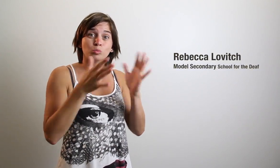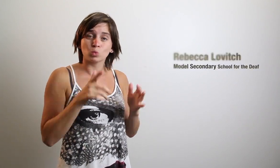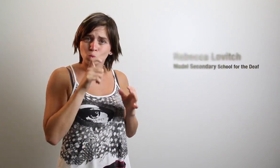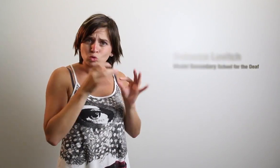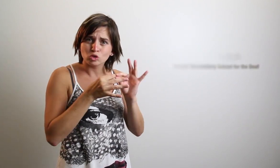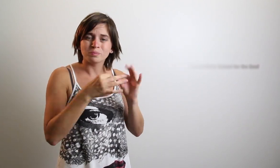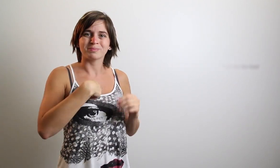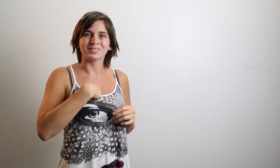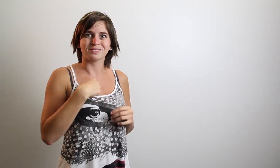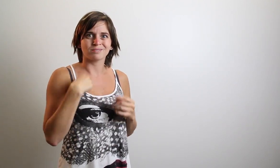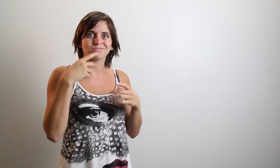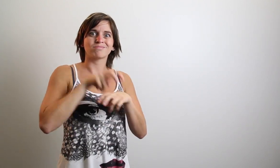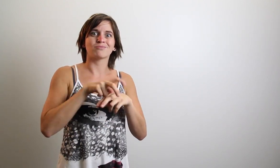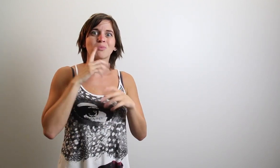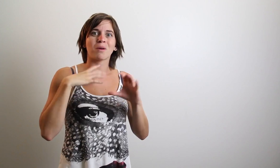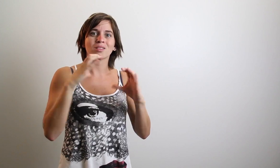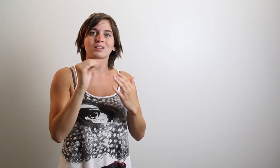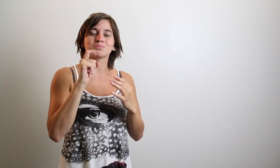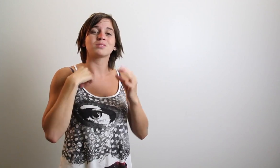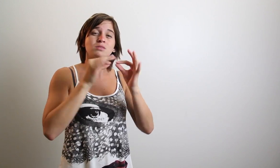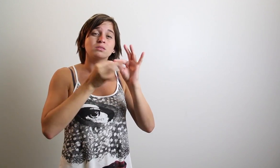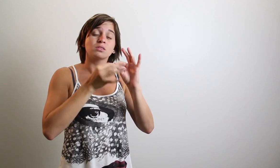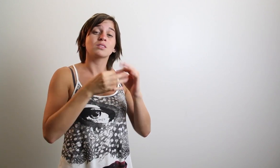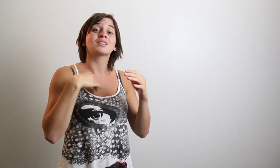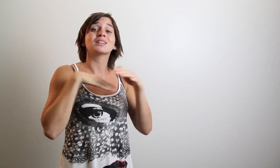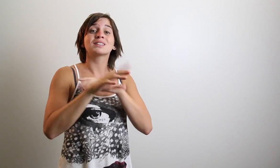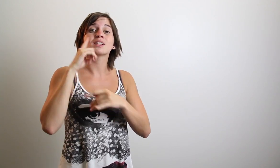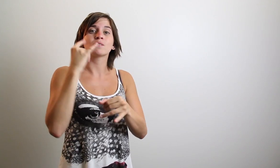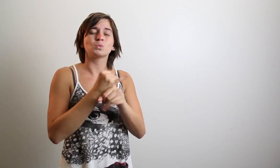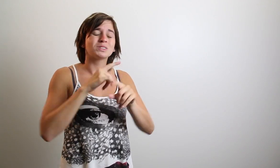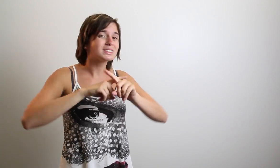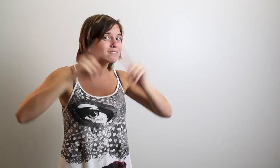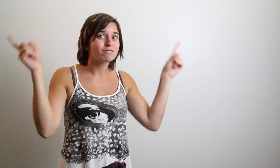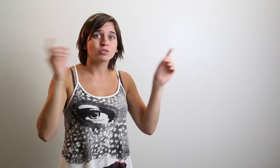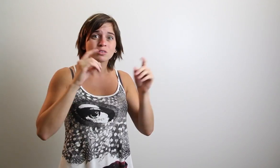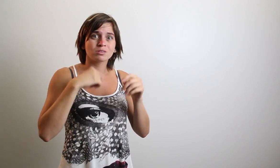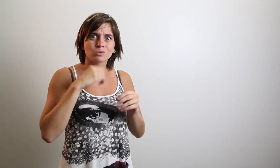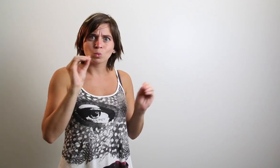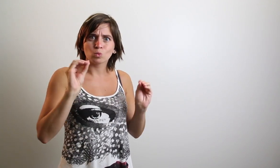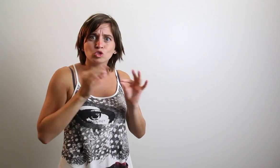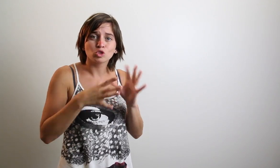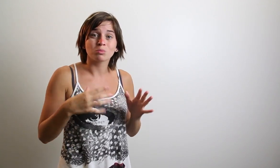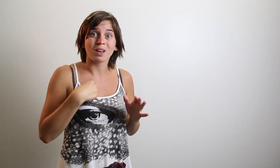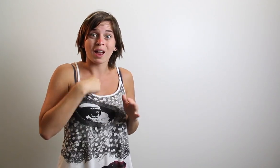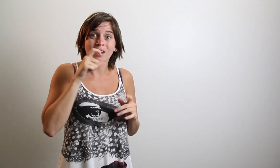was no one else to interpret. So, I would have to take over and interpret for my Deaf classmates. I transferred to a Deaf school and the experience was so different. Interpreters were not needed and I finally felt like a